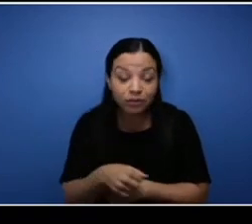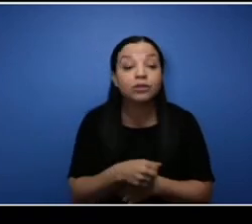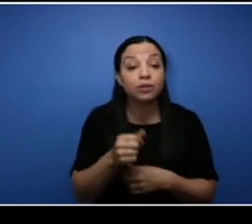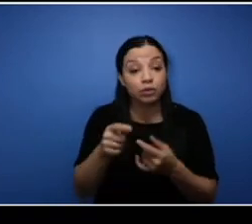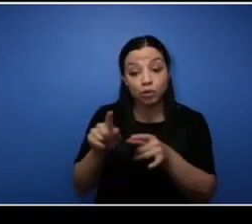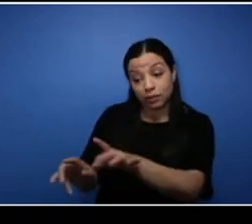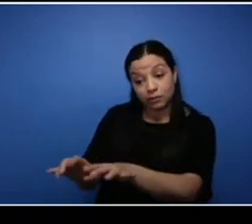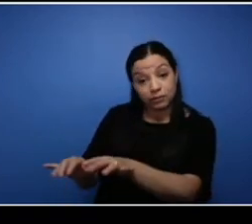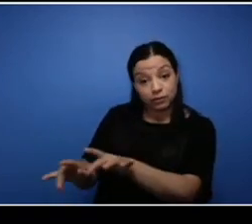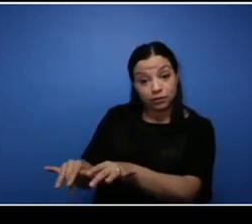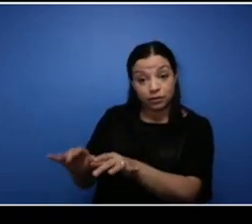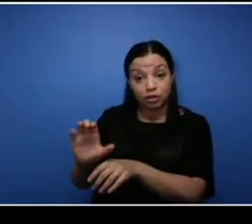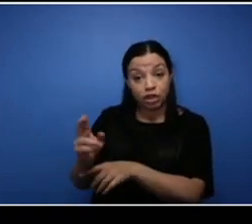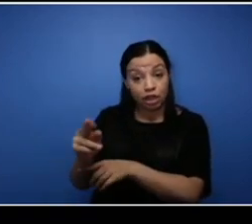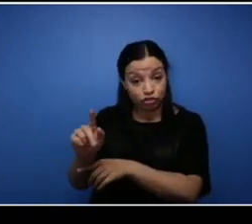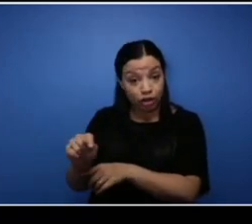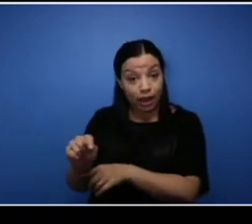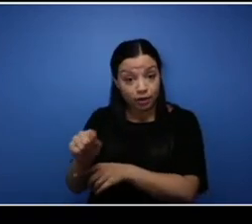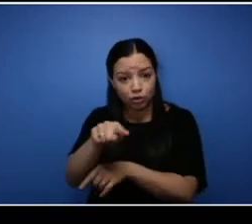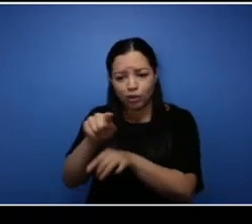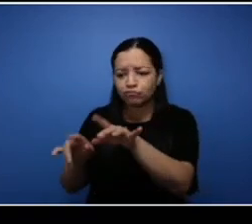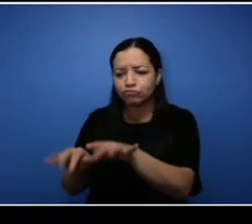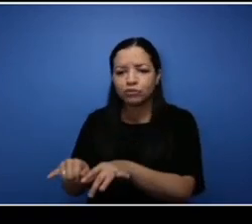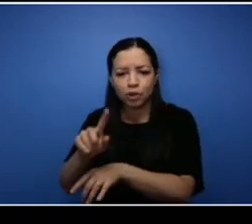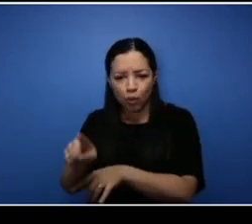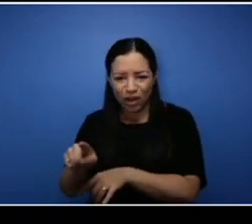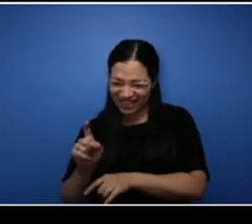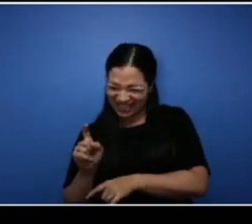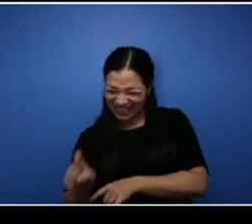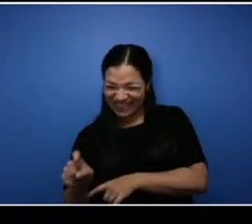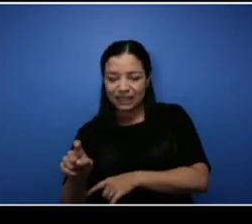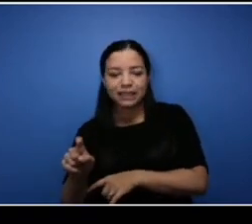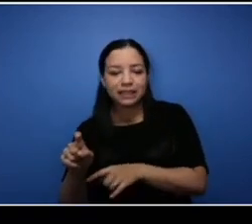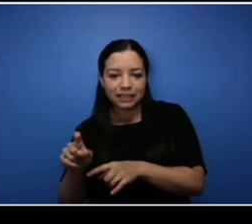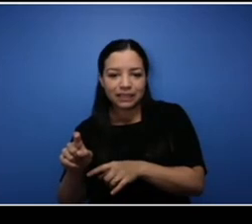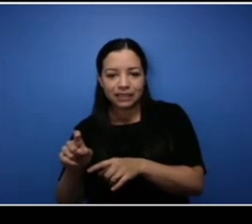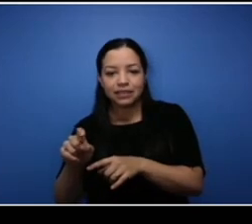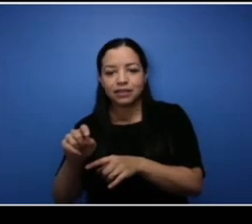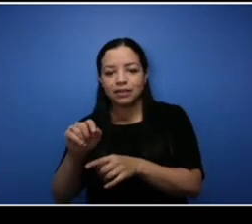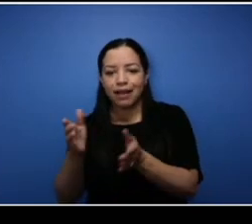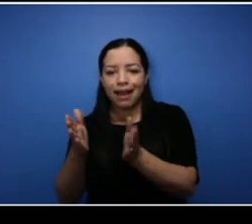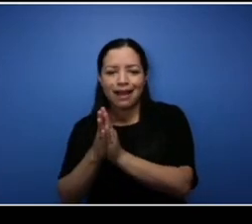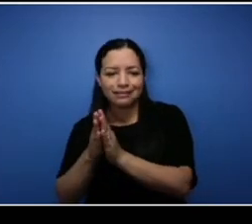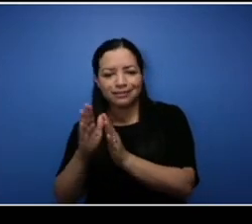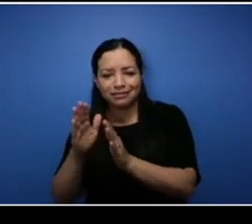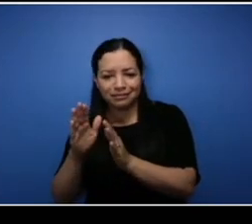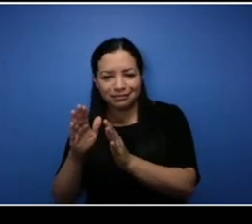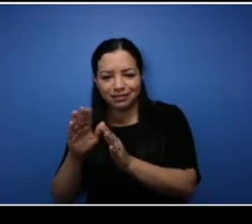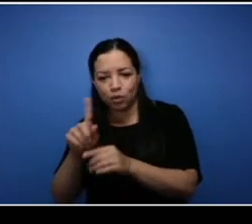you can click asked a question in the top bottom corner. We will try our best to answer